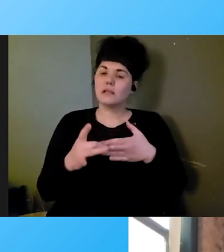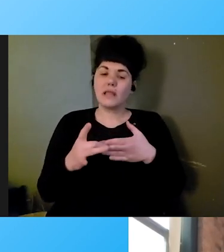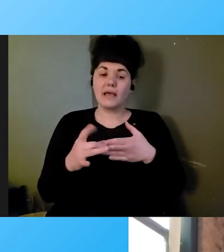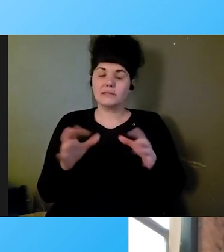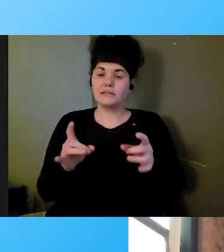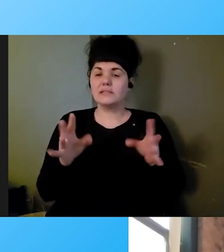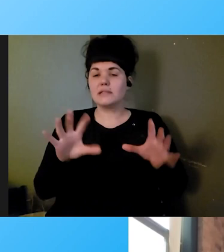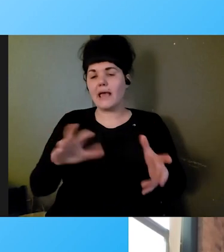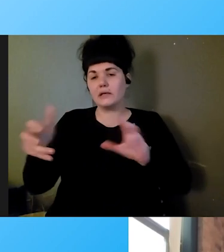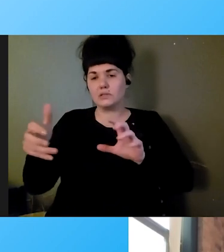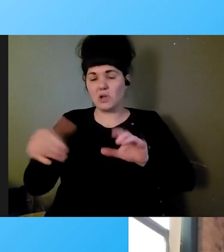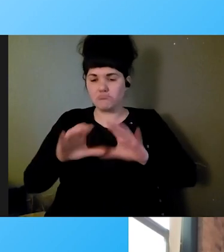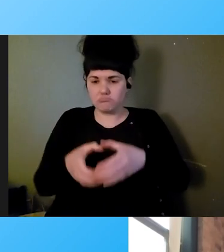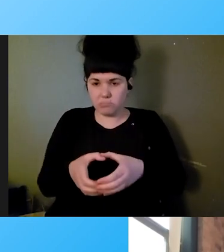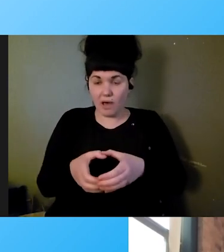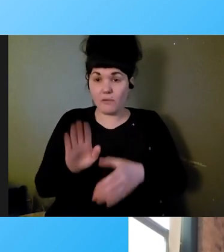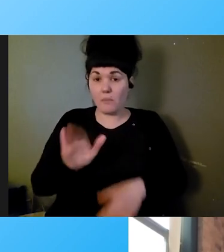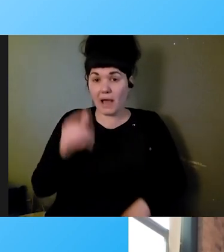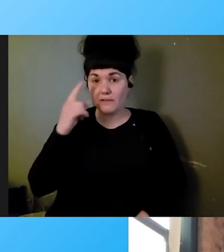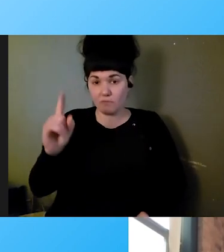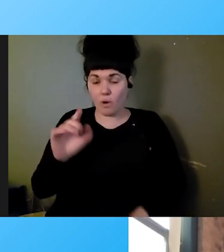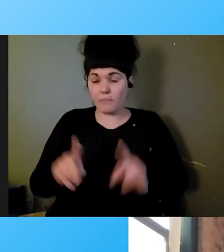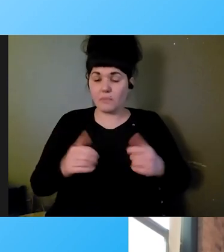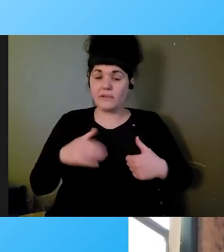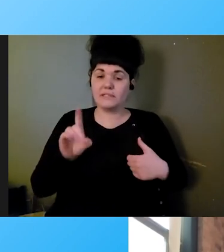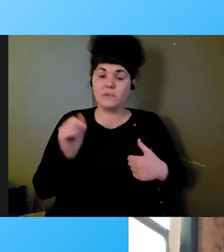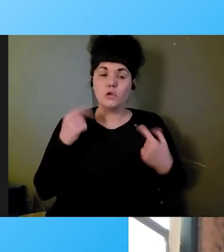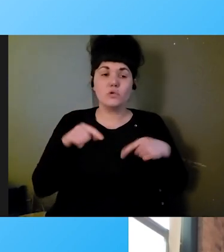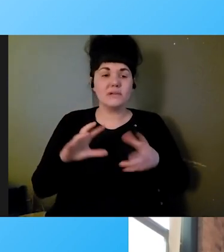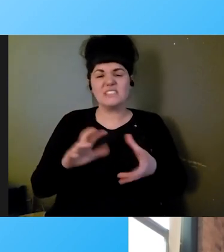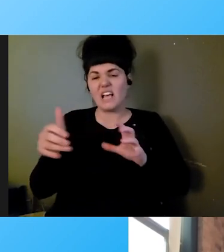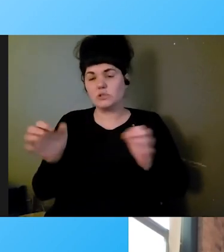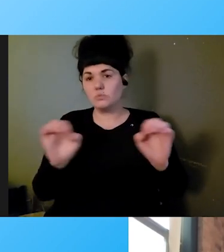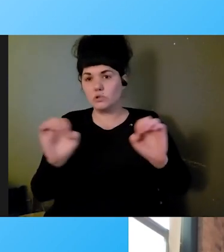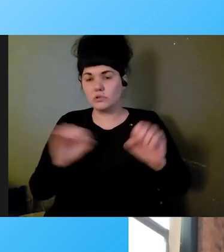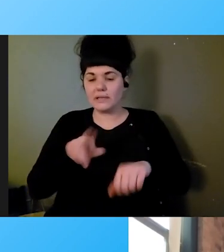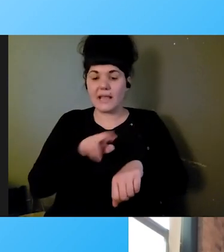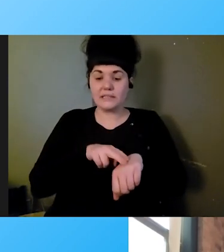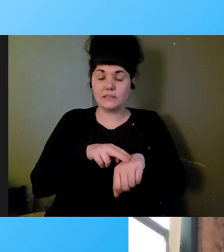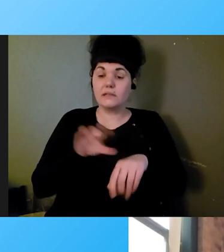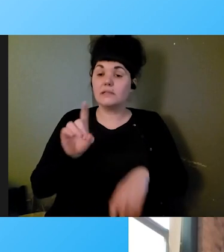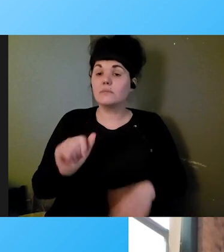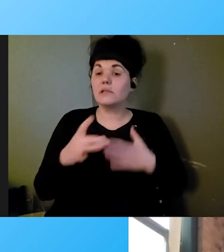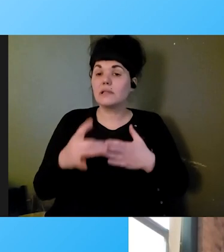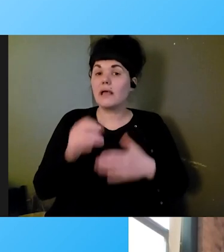with disabilities in national disasters and national non-profit organization. I